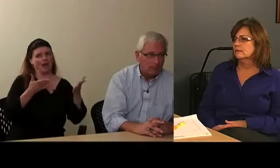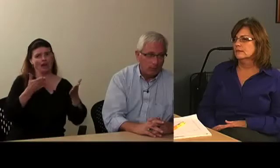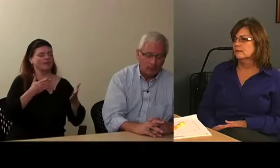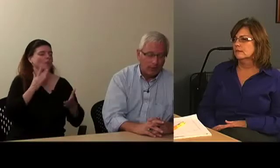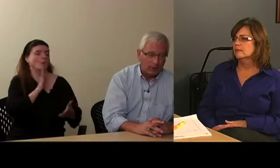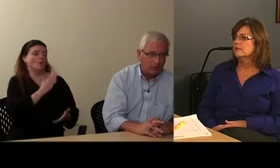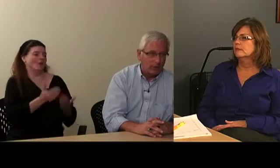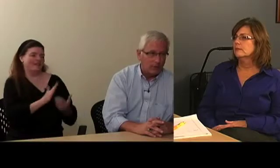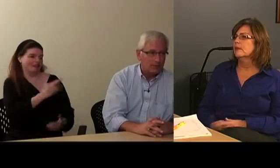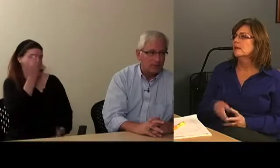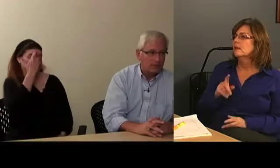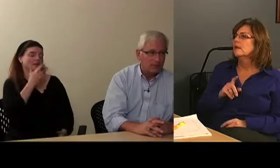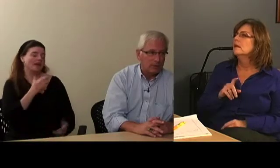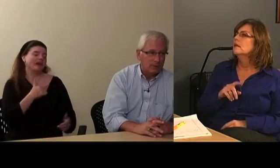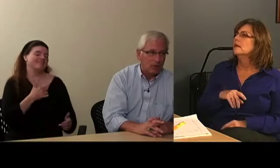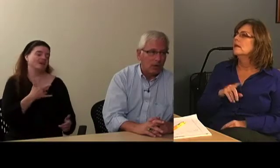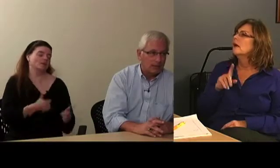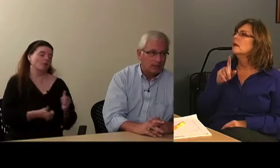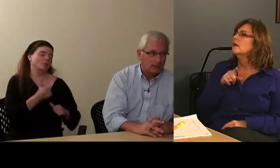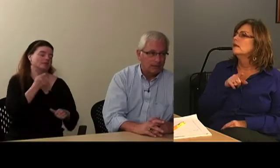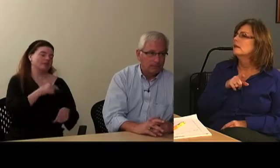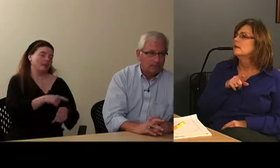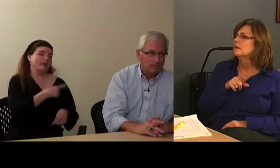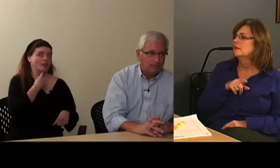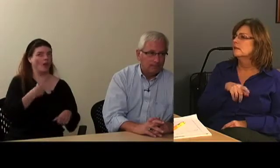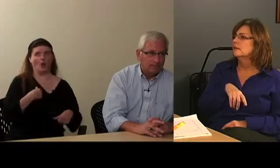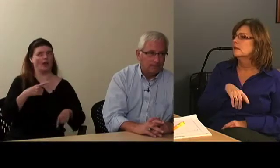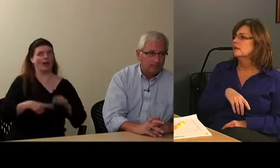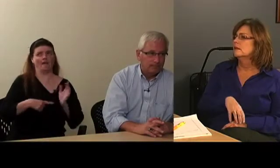most likely, they're going to say it's because of cost.